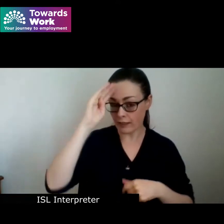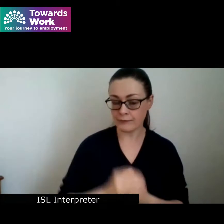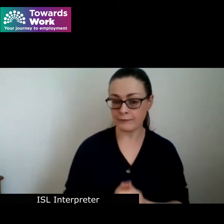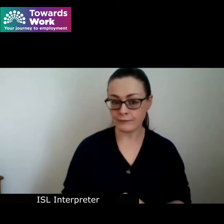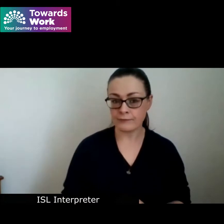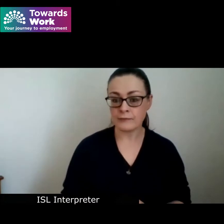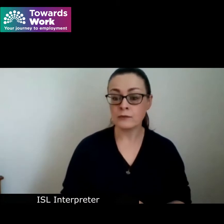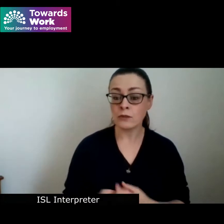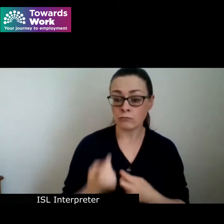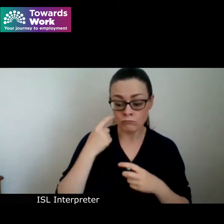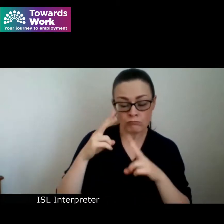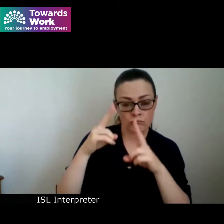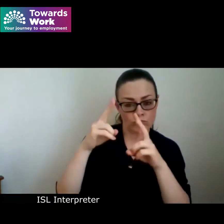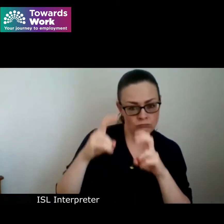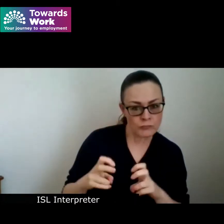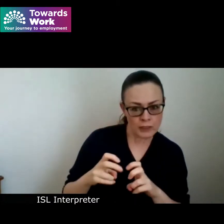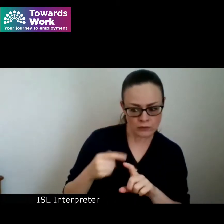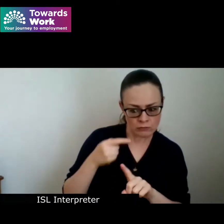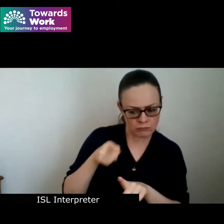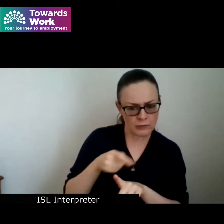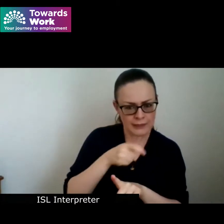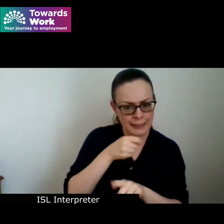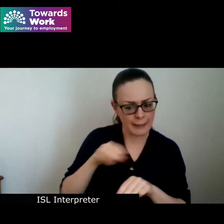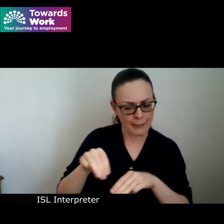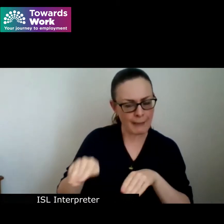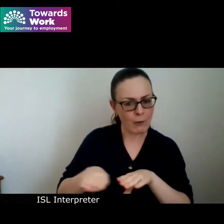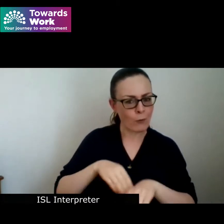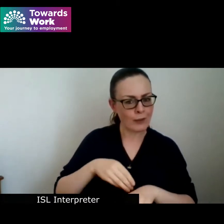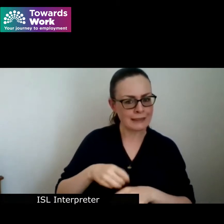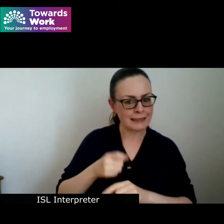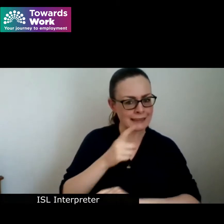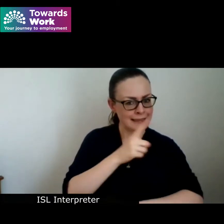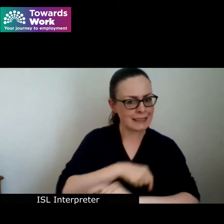shows that people with disabilities have far fewer employment opportunities when compared